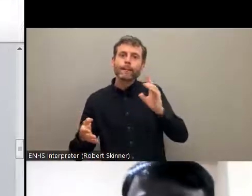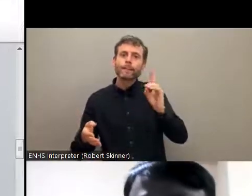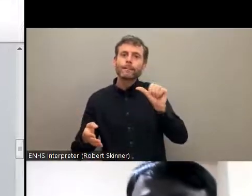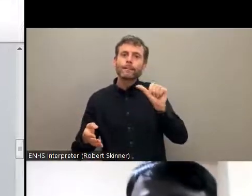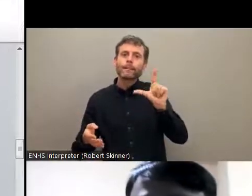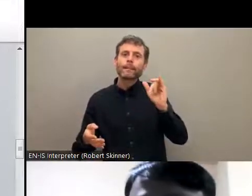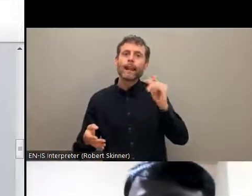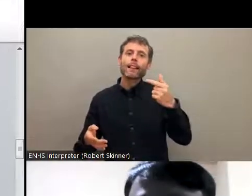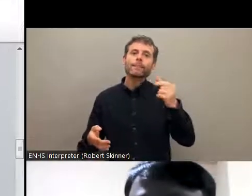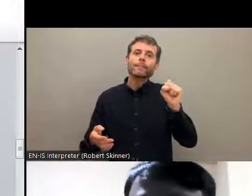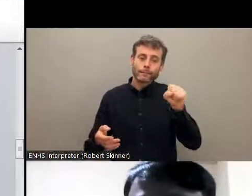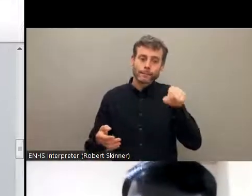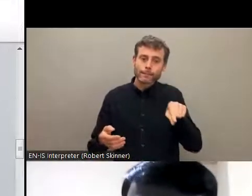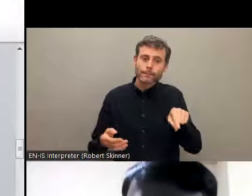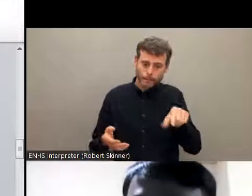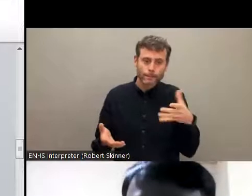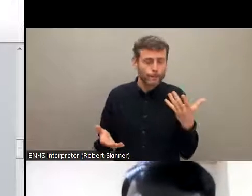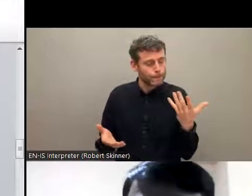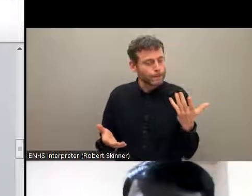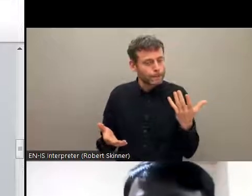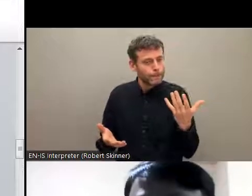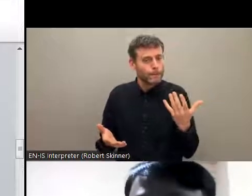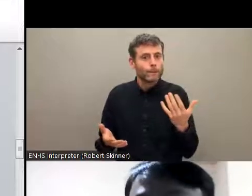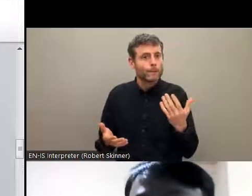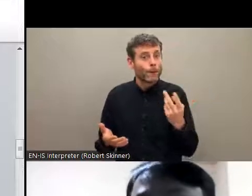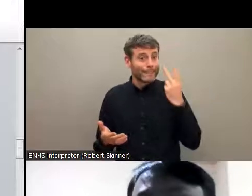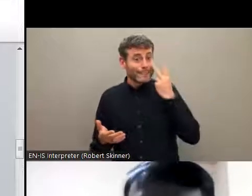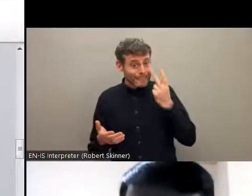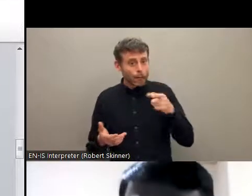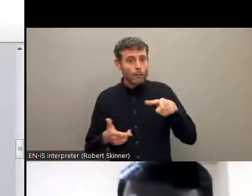vicious cycle of poverty, disability, and